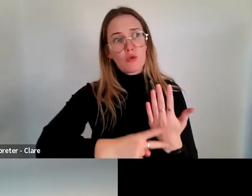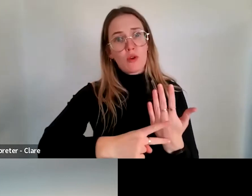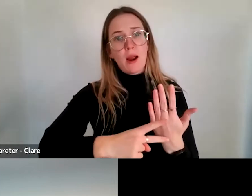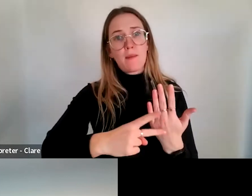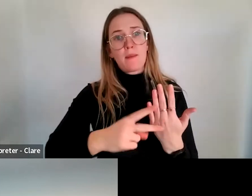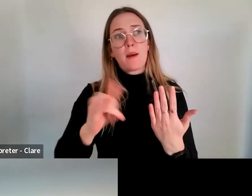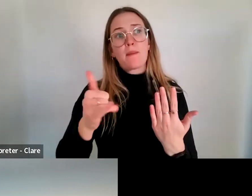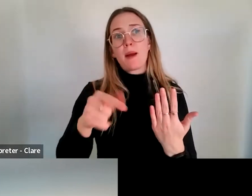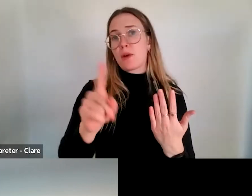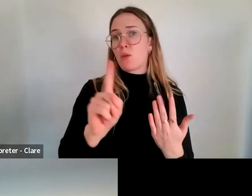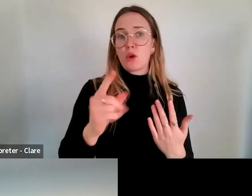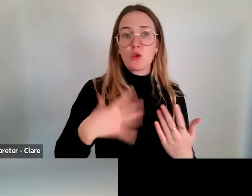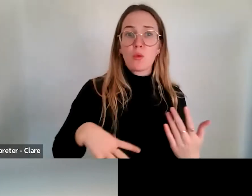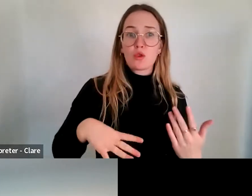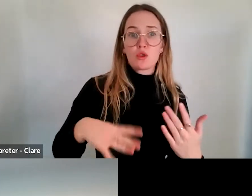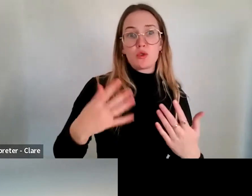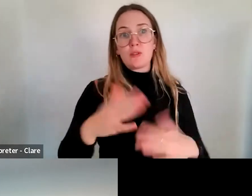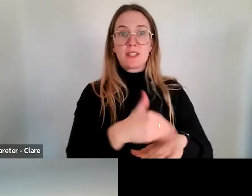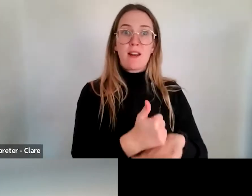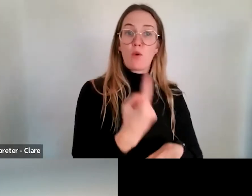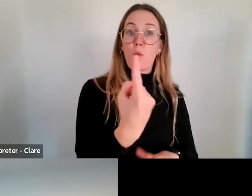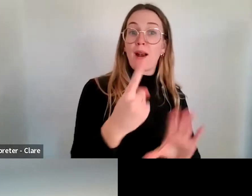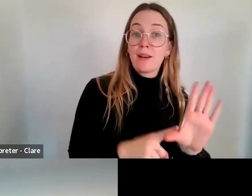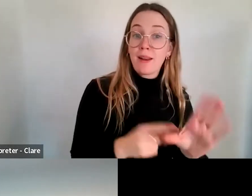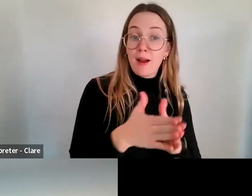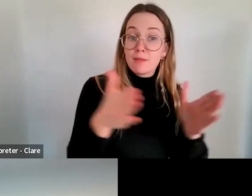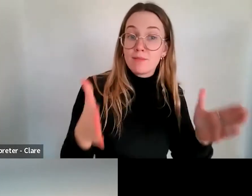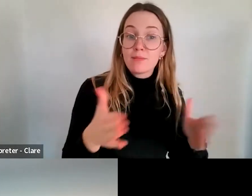to undertake for a year, you know, a year-long period. So it could be that